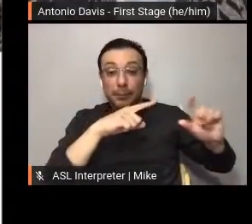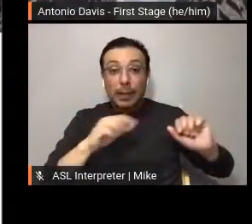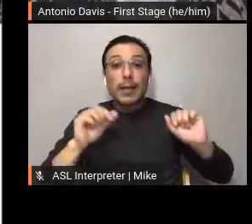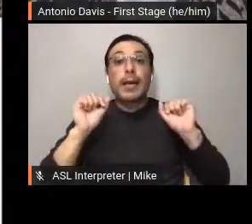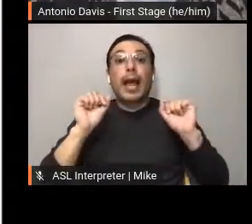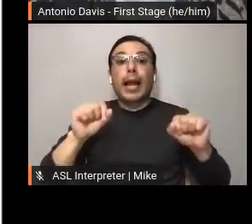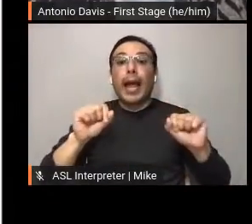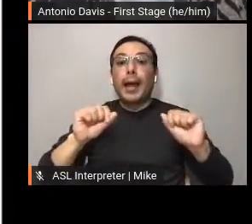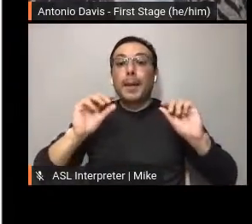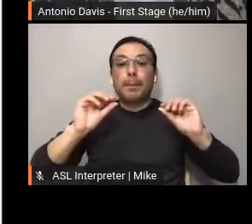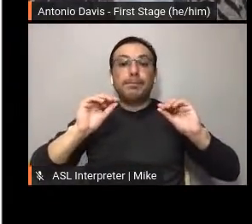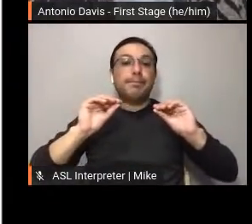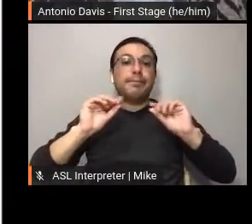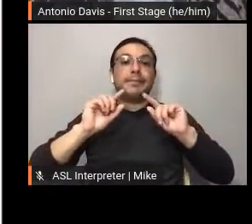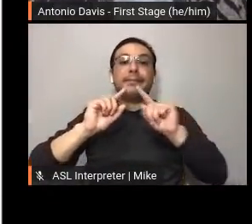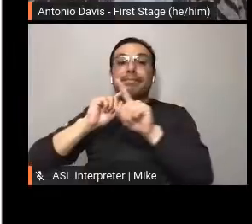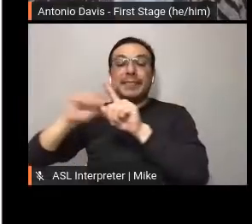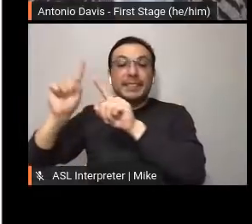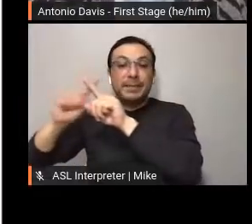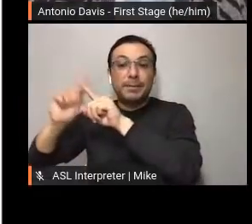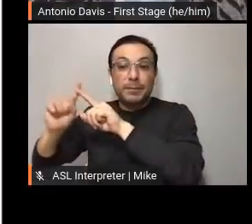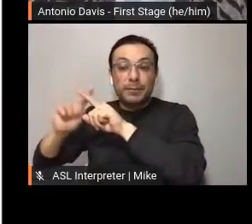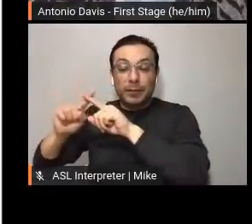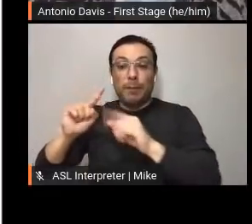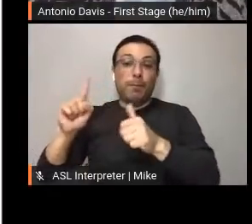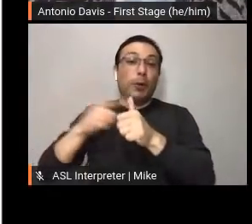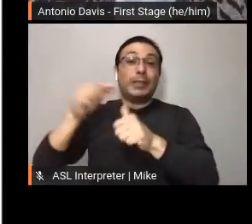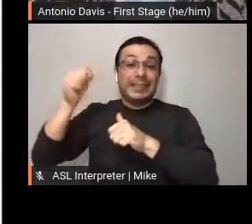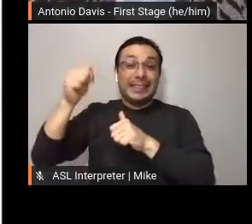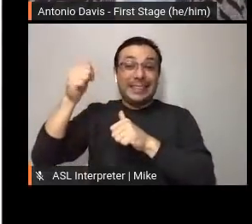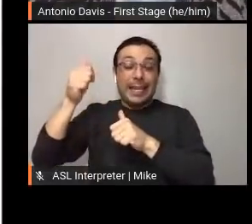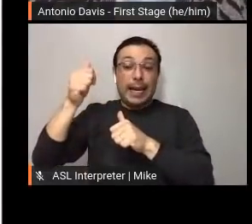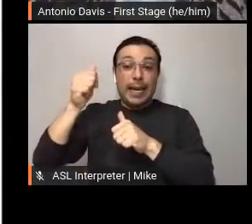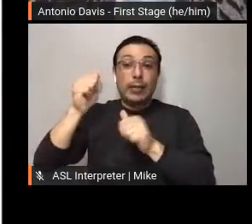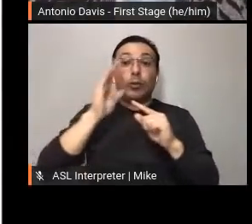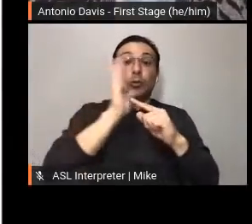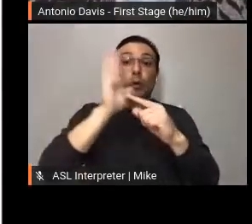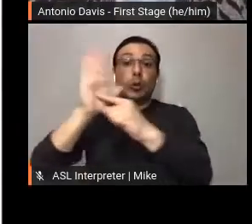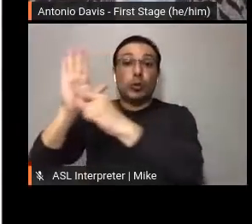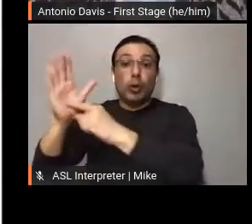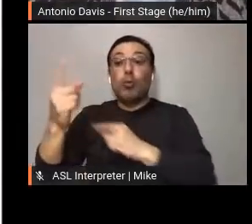audience through immersive exhibits. One of these is Matilda the Musical,